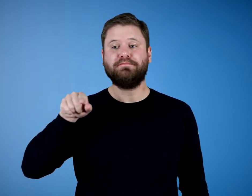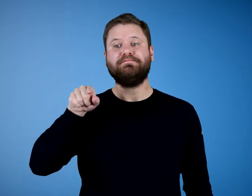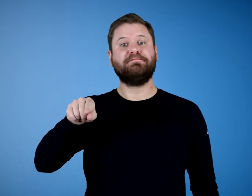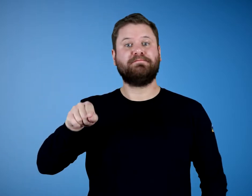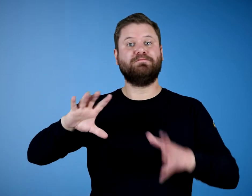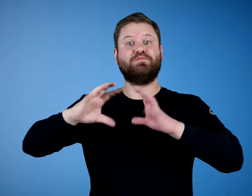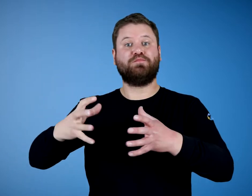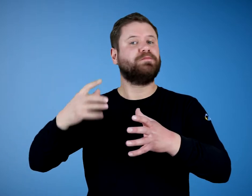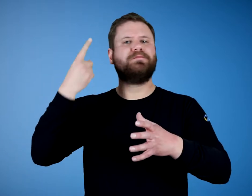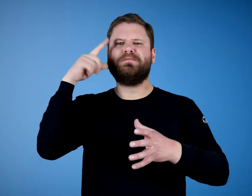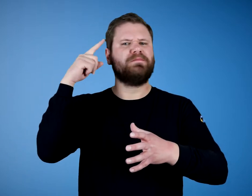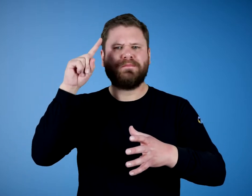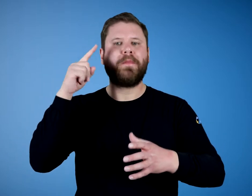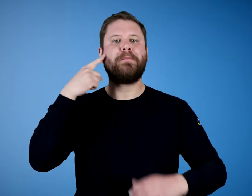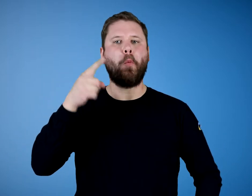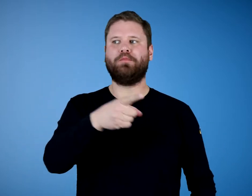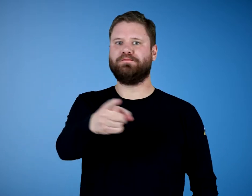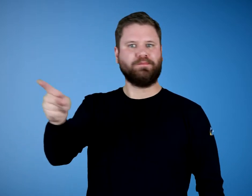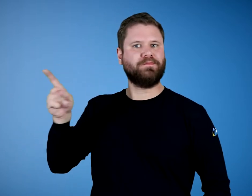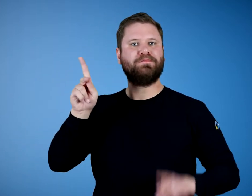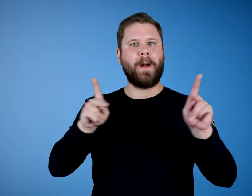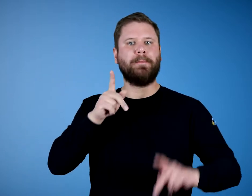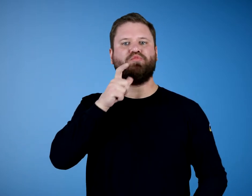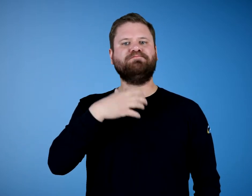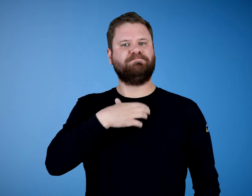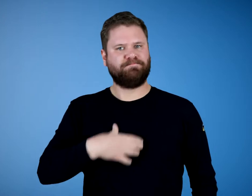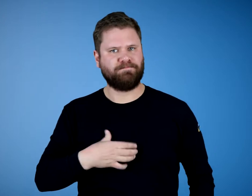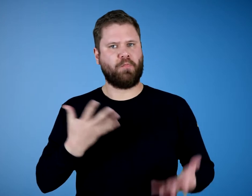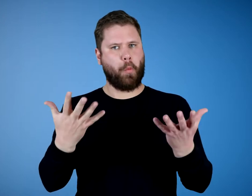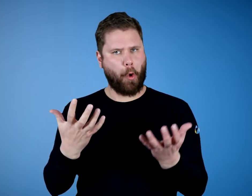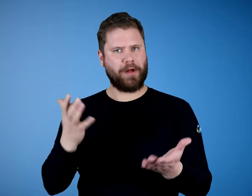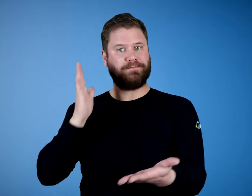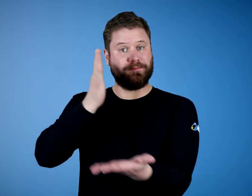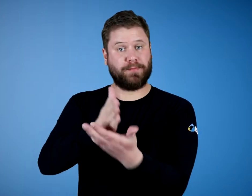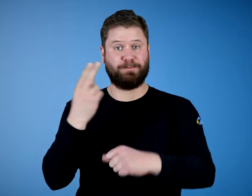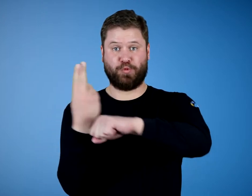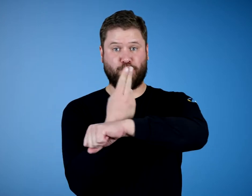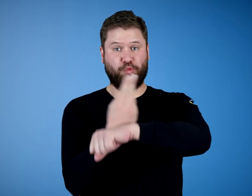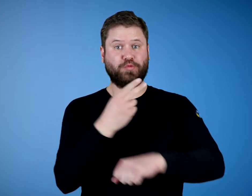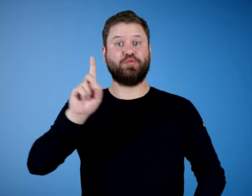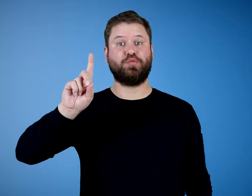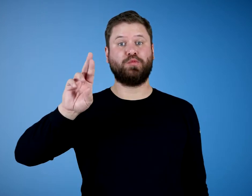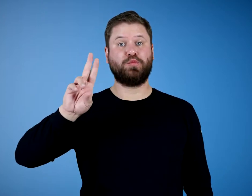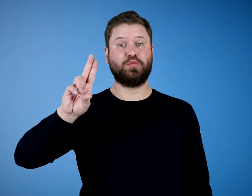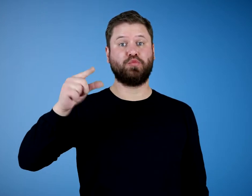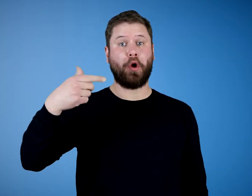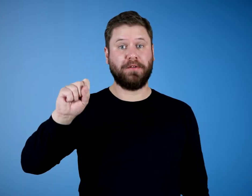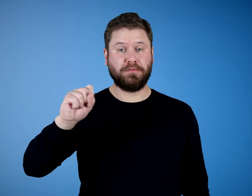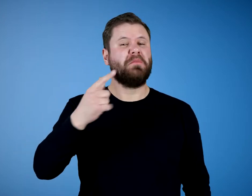This group is for people who want to stop using drugs;